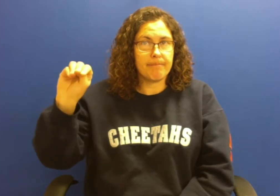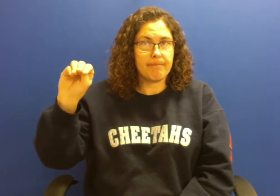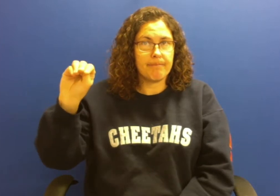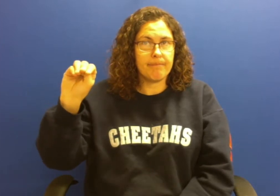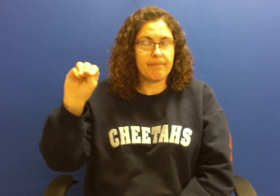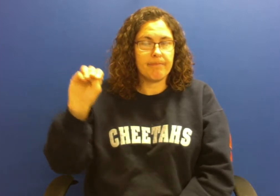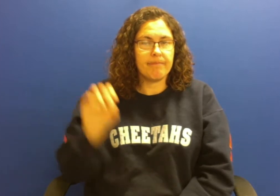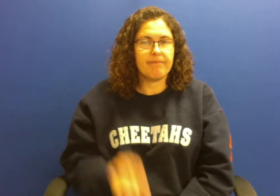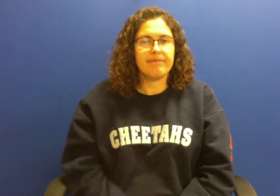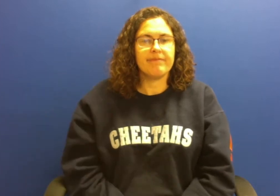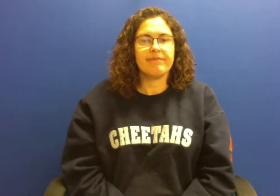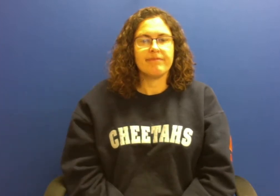plum